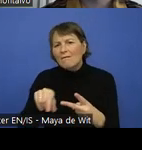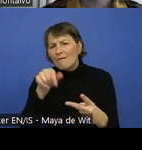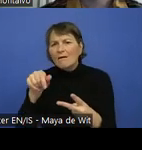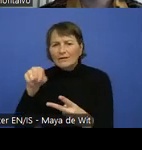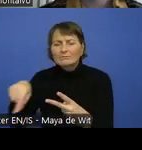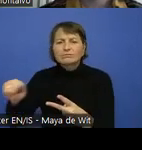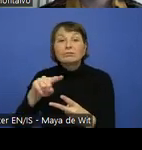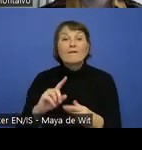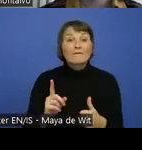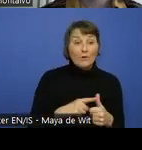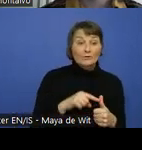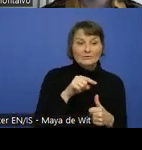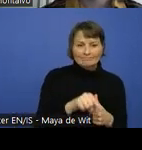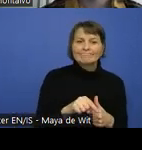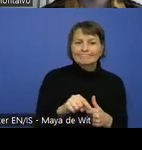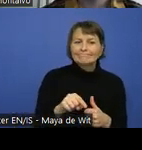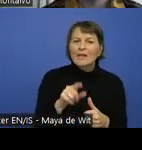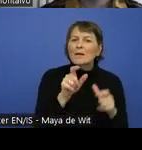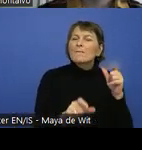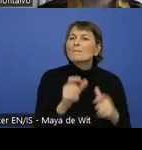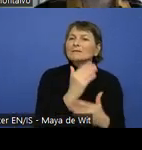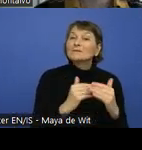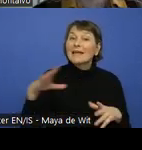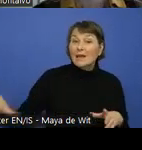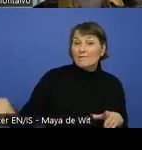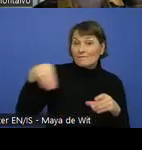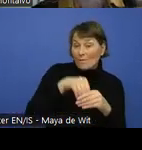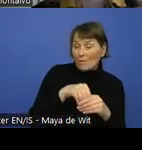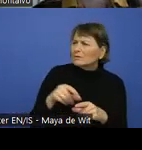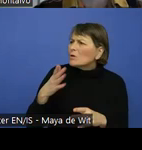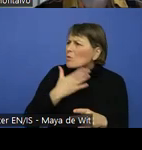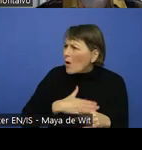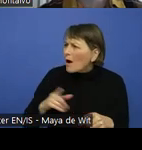Actually we have found out that the more you try to involve People with Disabilities the